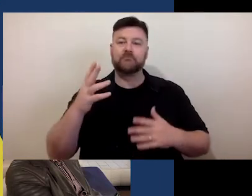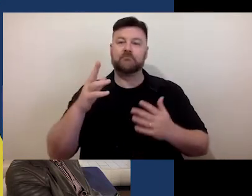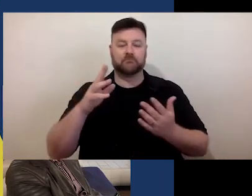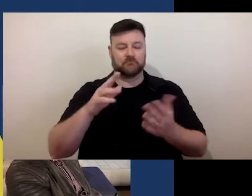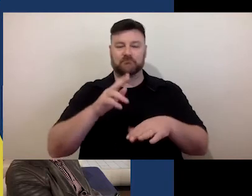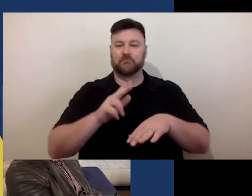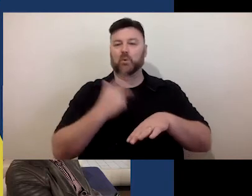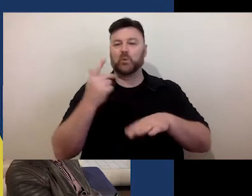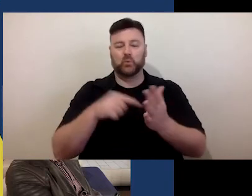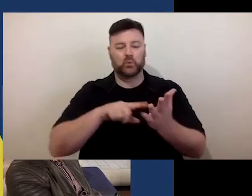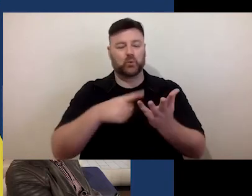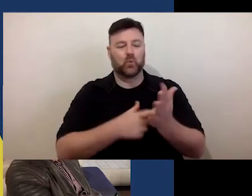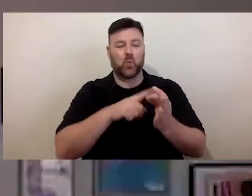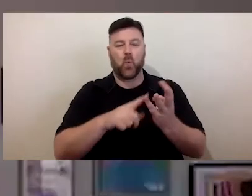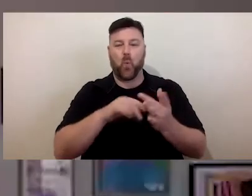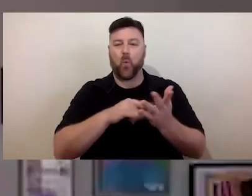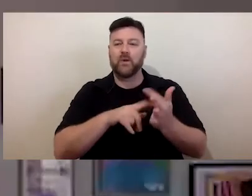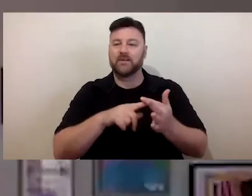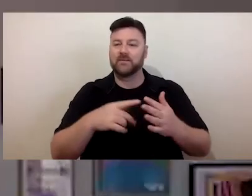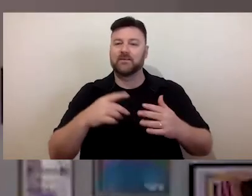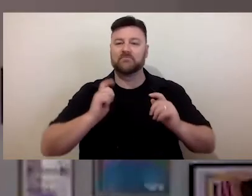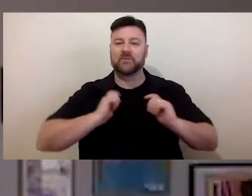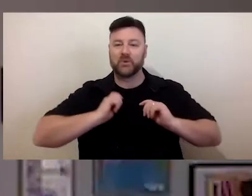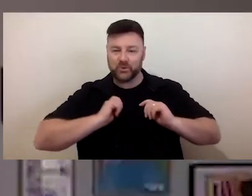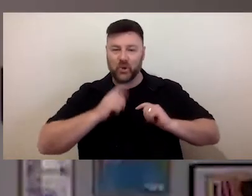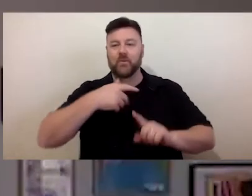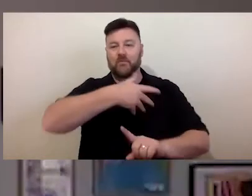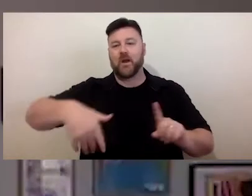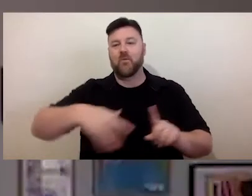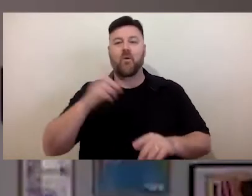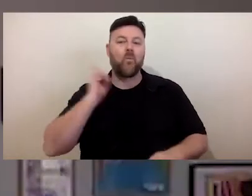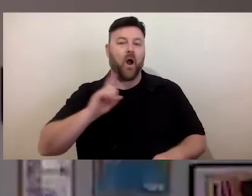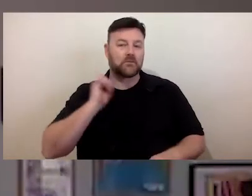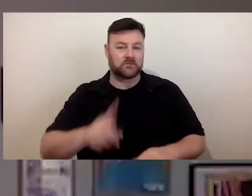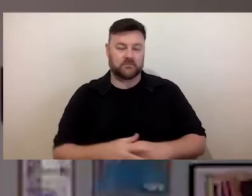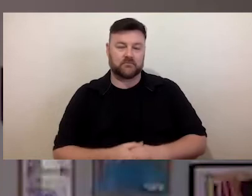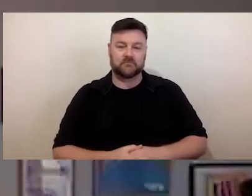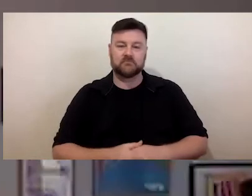and standing in front of a white background. Martin and Jody both work at Access2Arts.